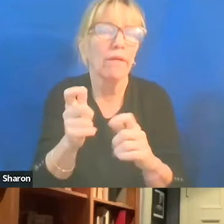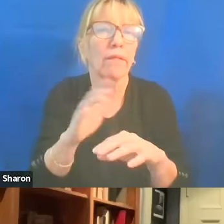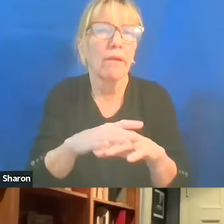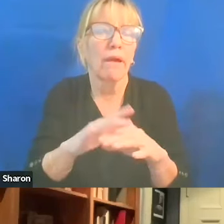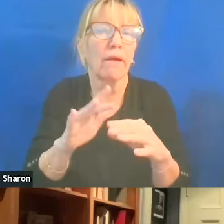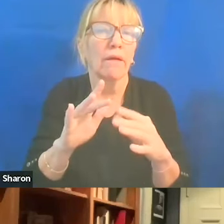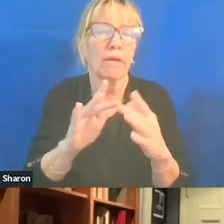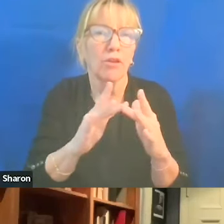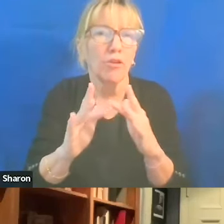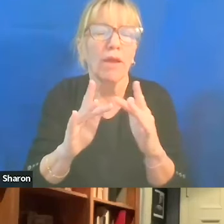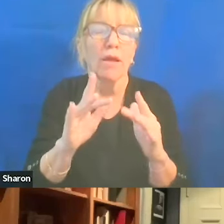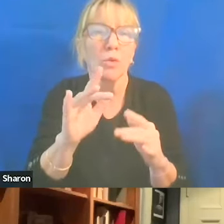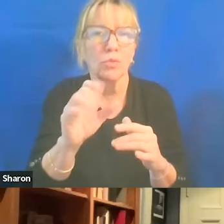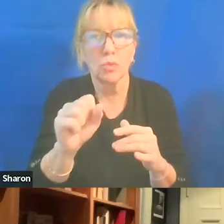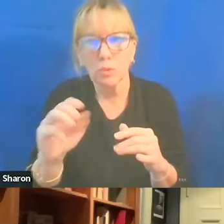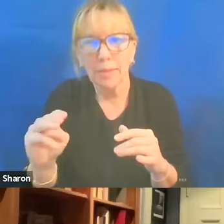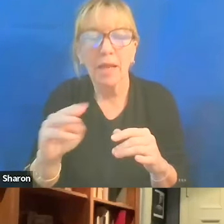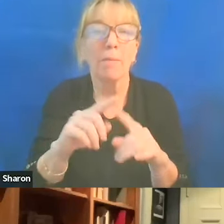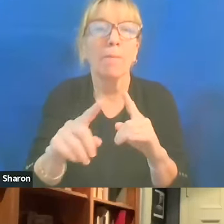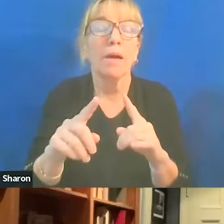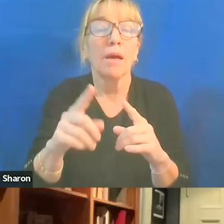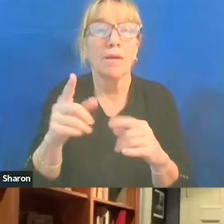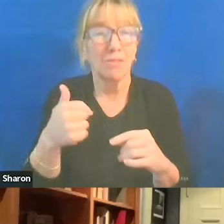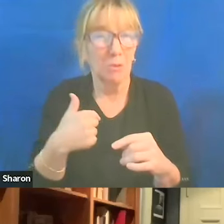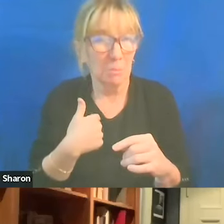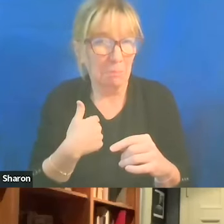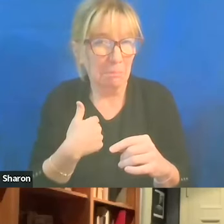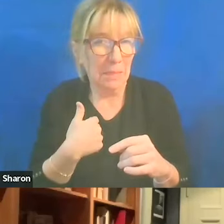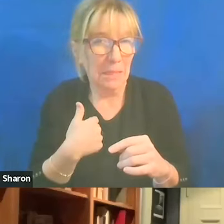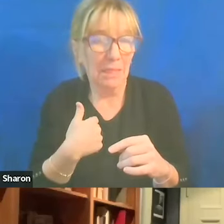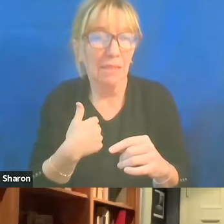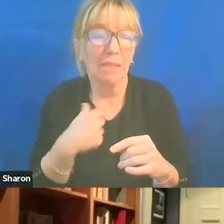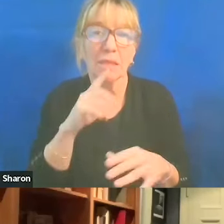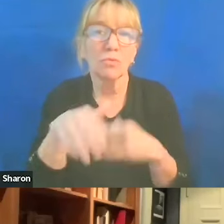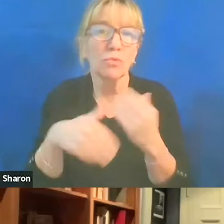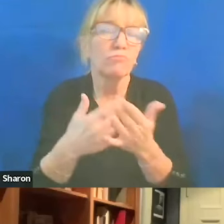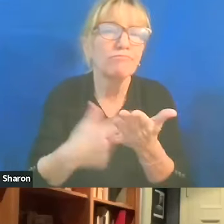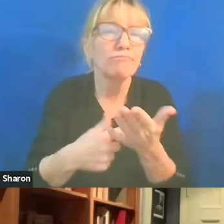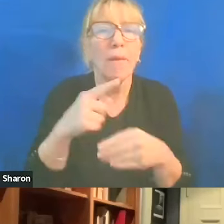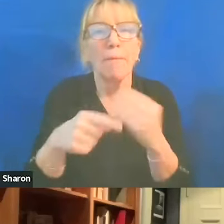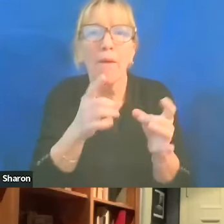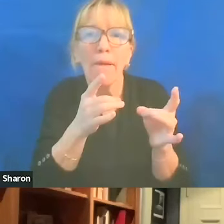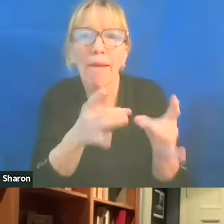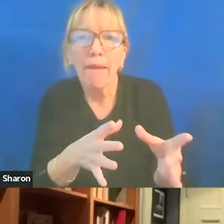But to me, there's a whole discussion about hate and social media,